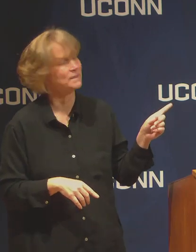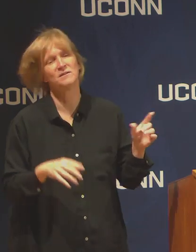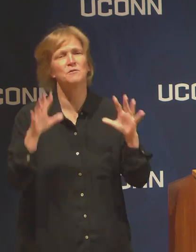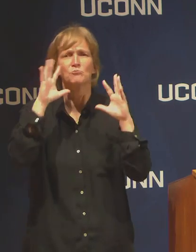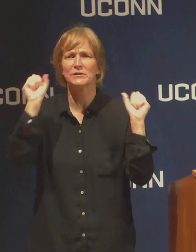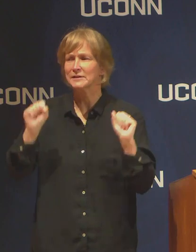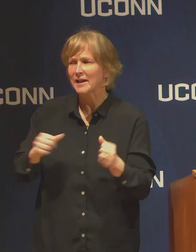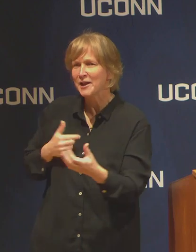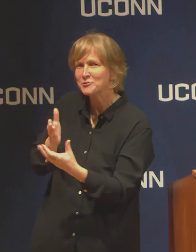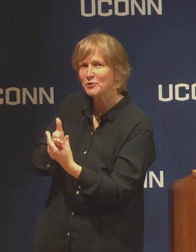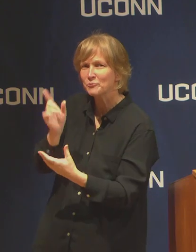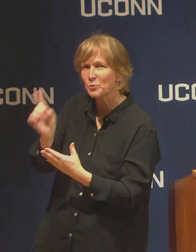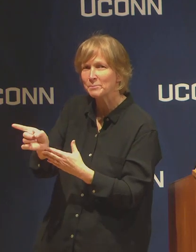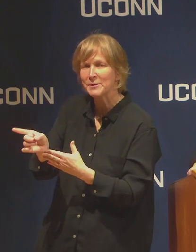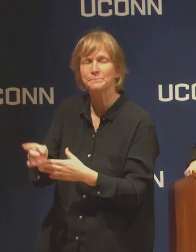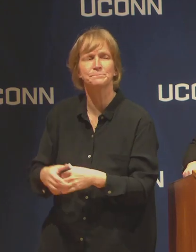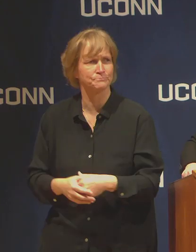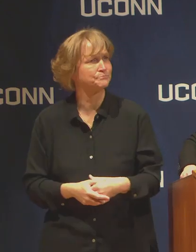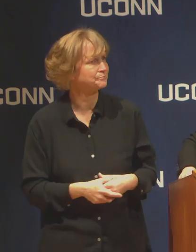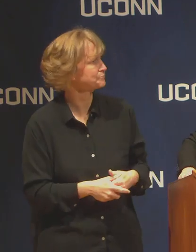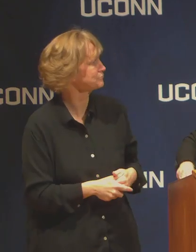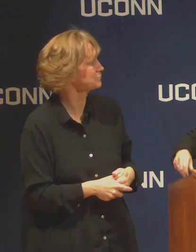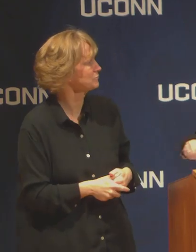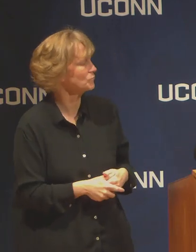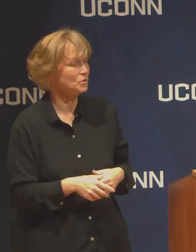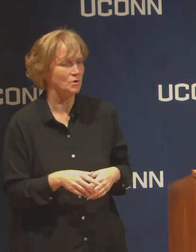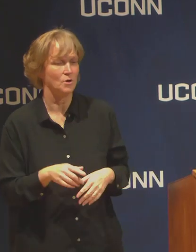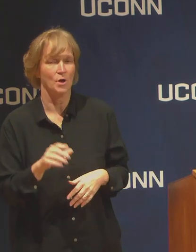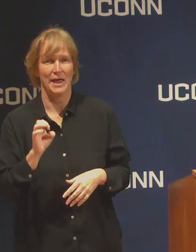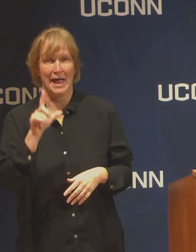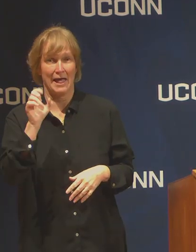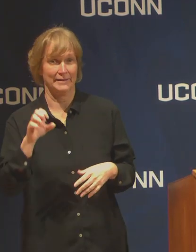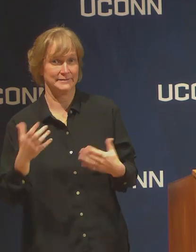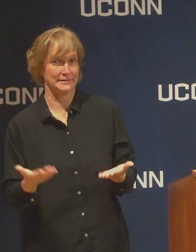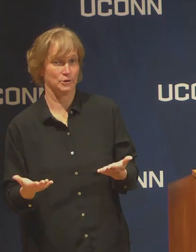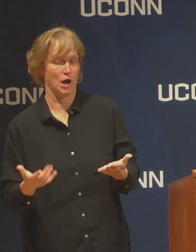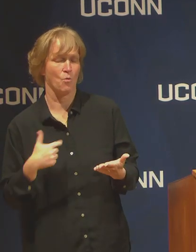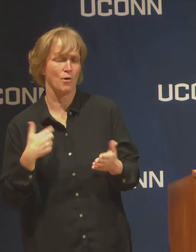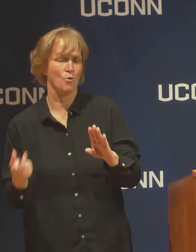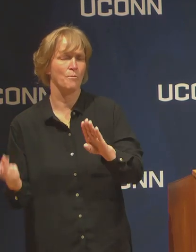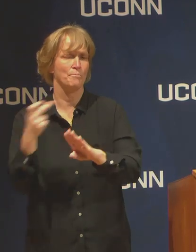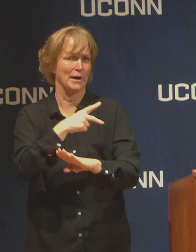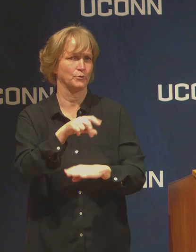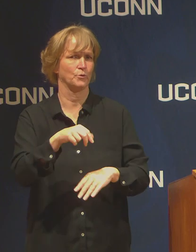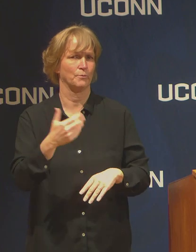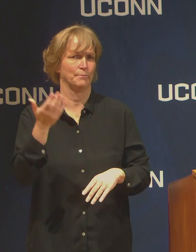I'd like to go back to a question asked at the last town hall,